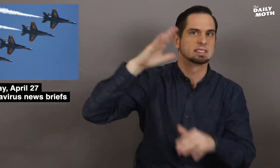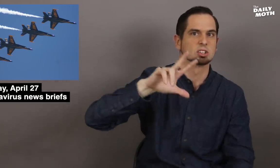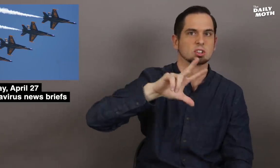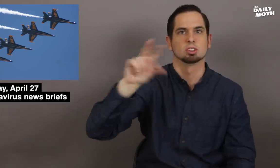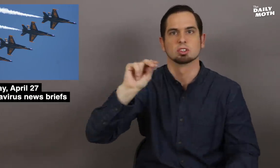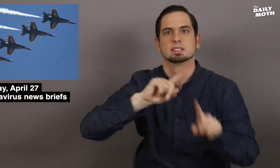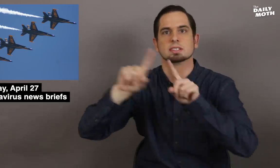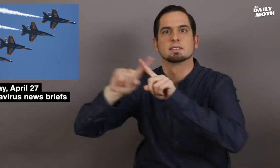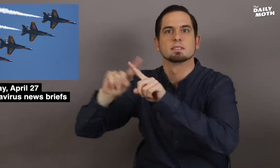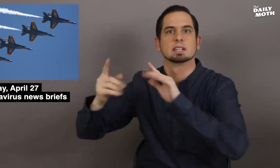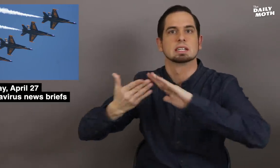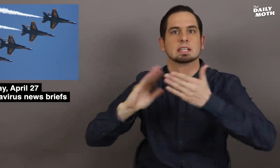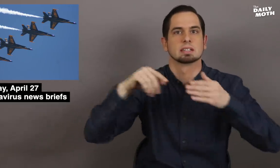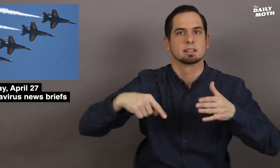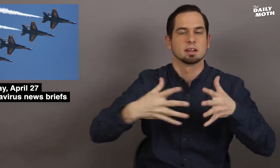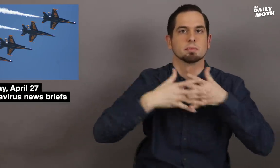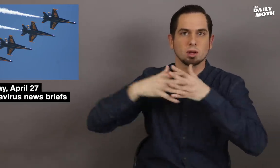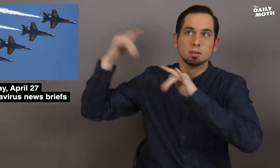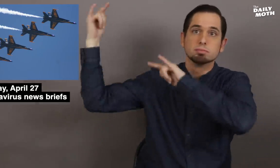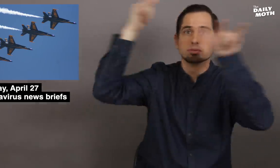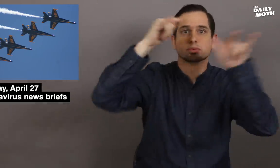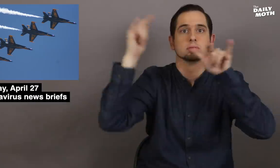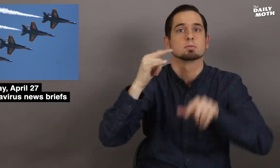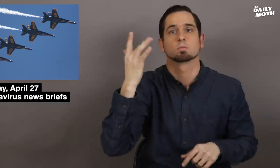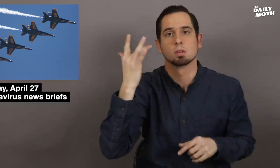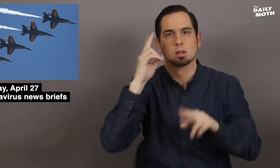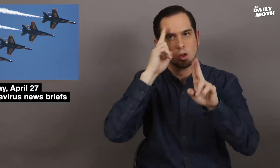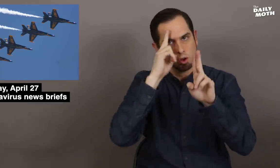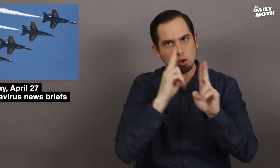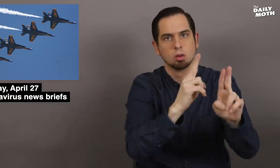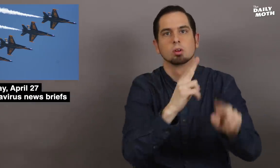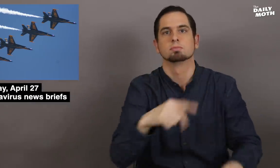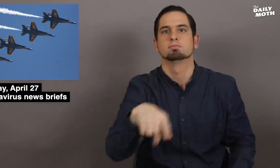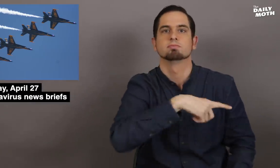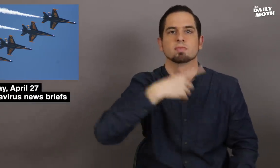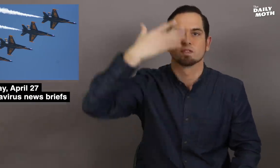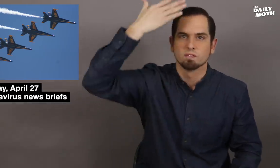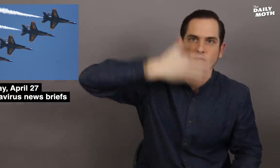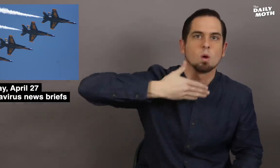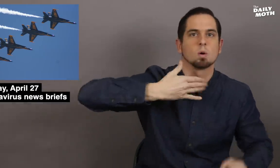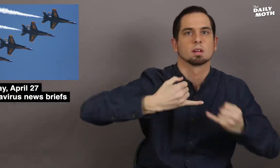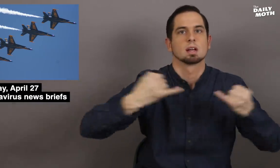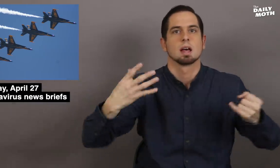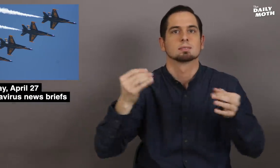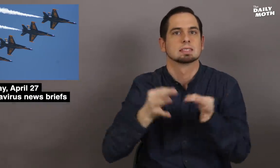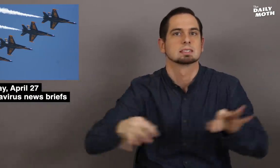at least 30 U.S. cities to honor front line and